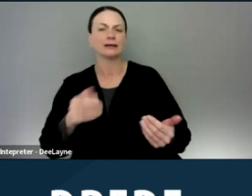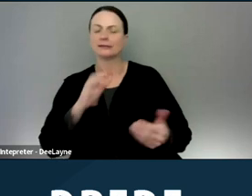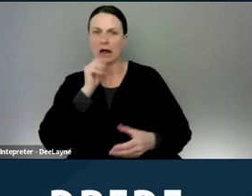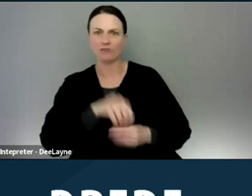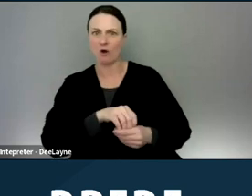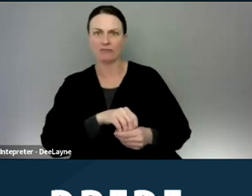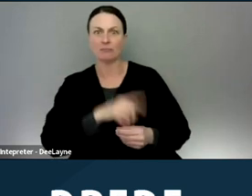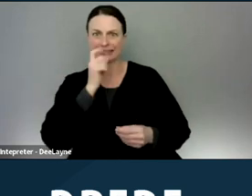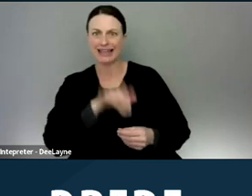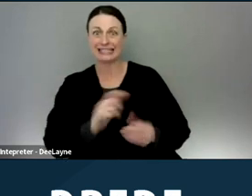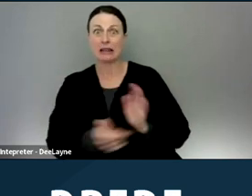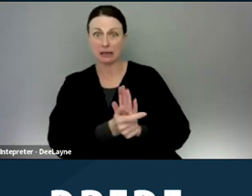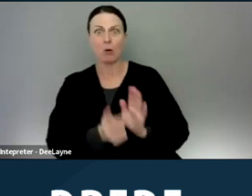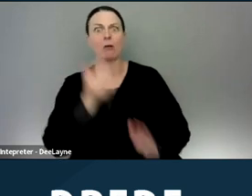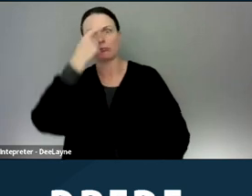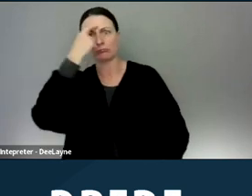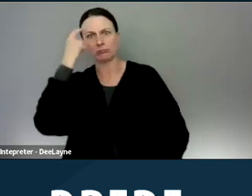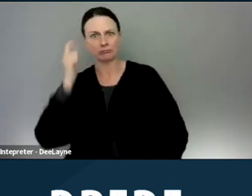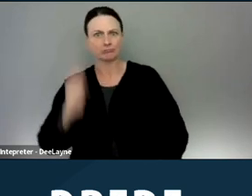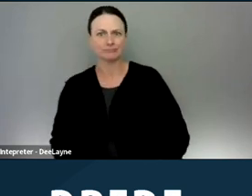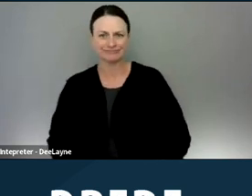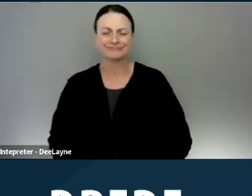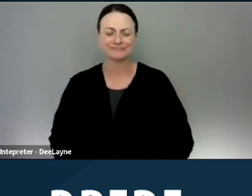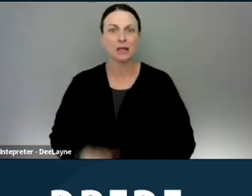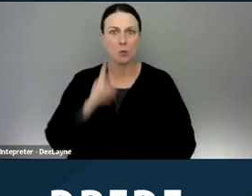because they know it will hit them in their pocketbook.